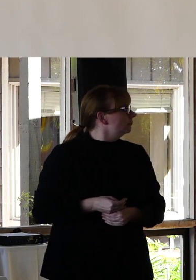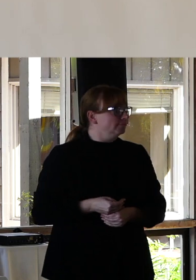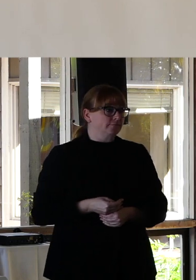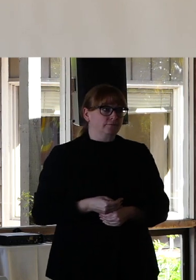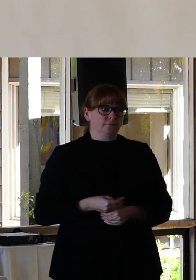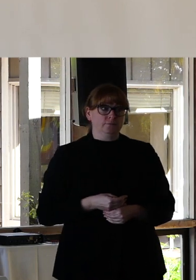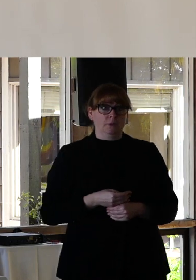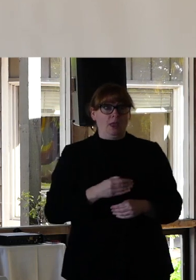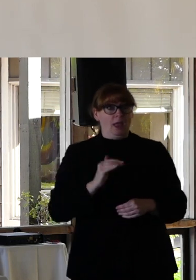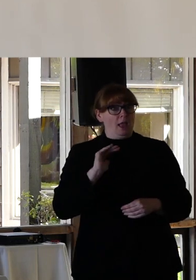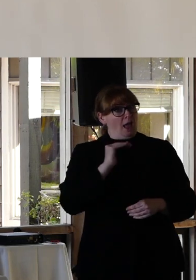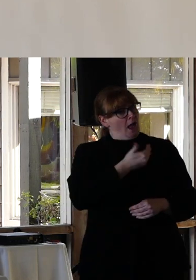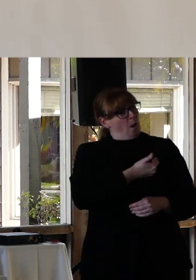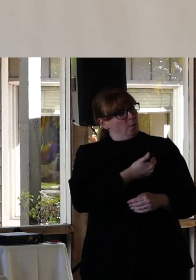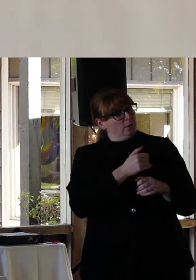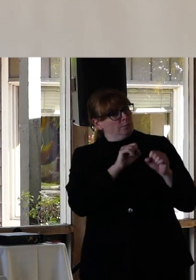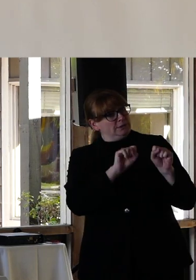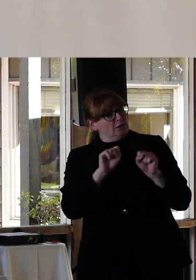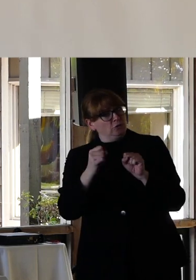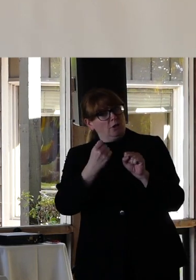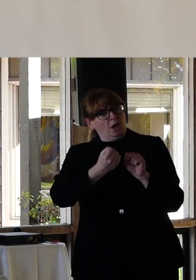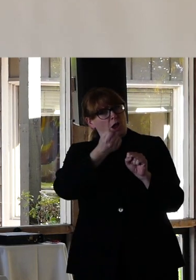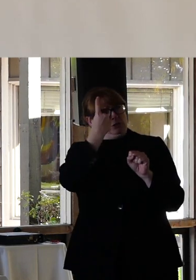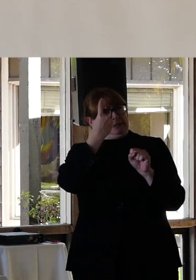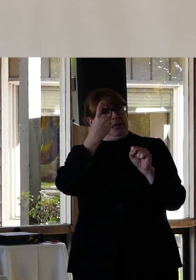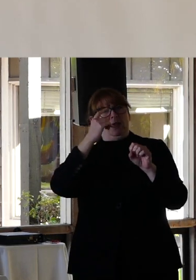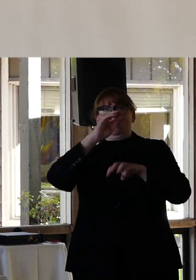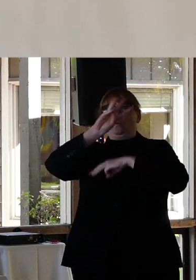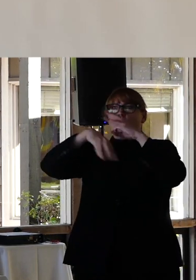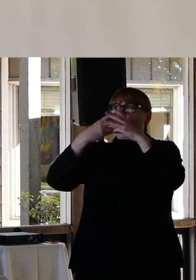we're not only limiting our own potential for understanding the world.